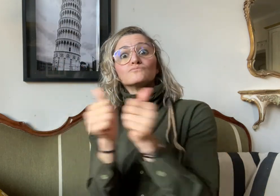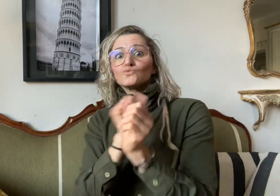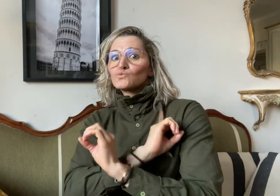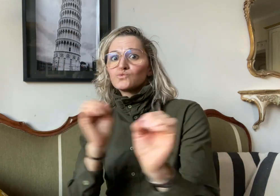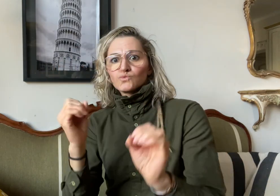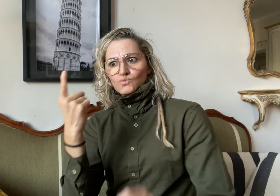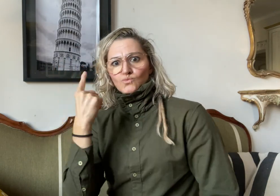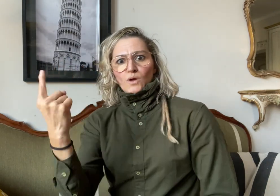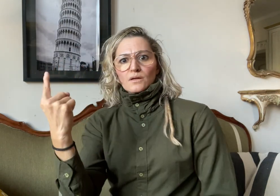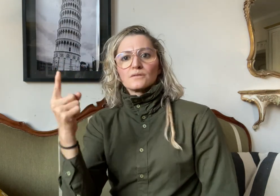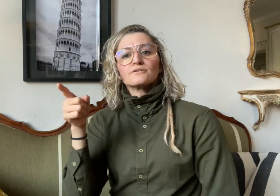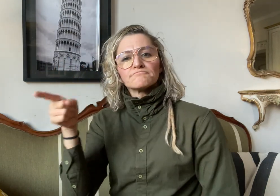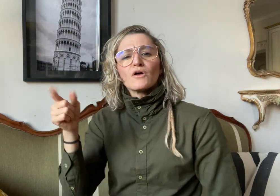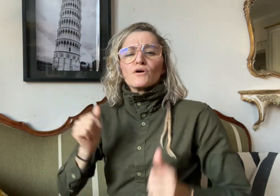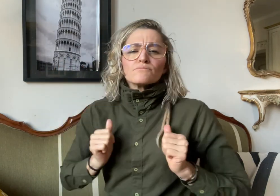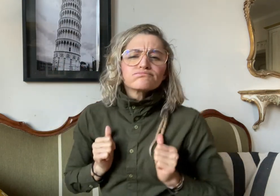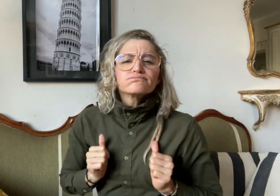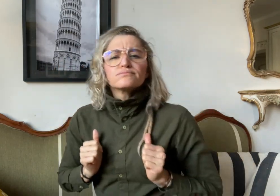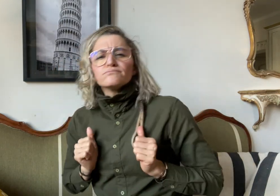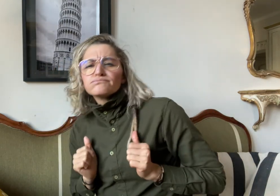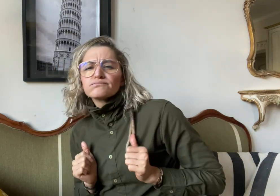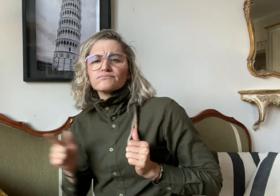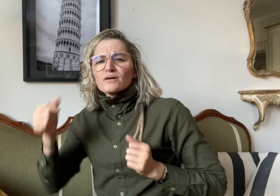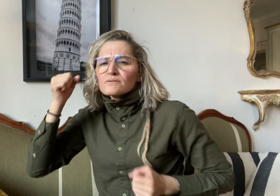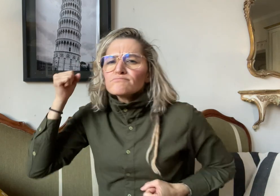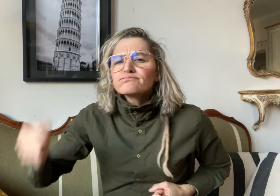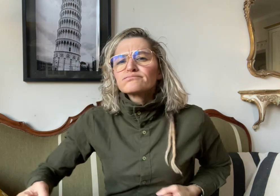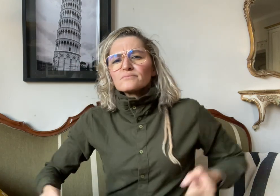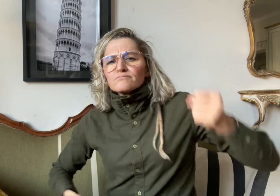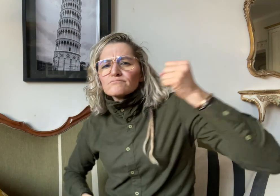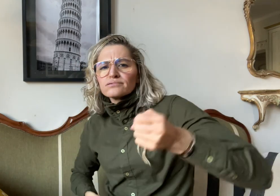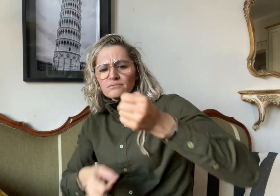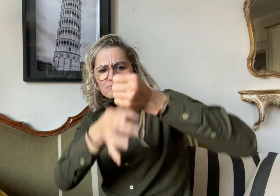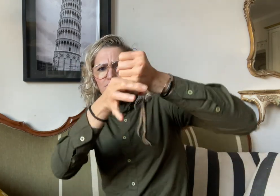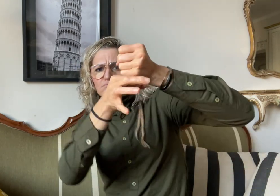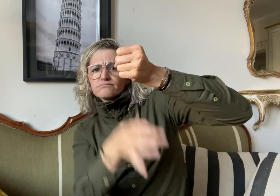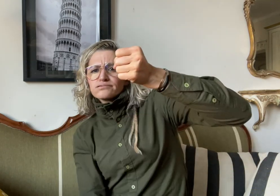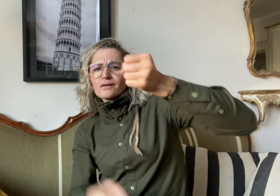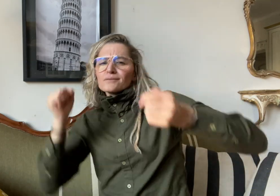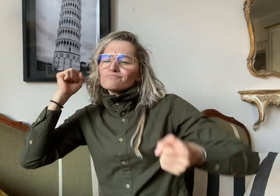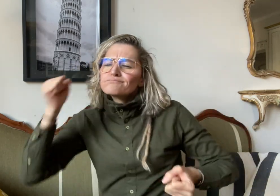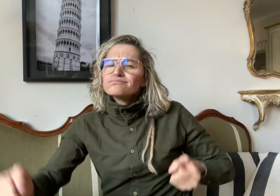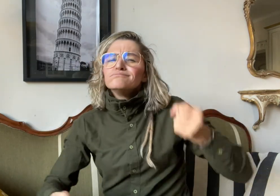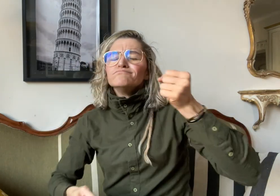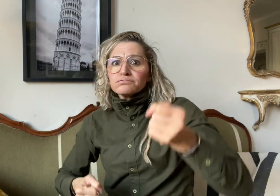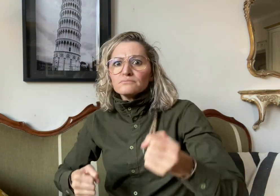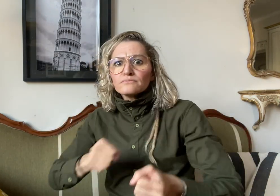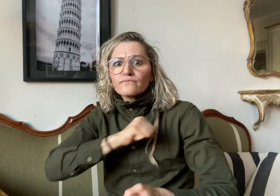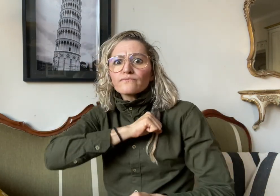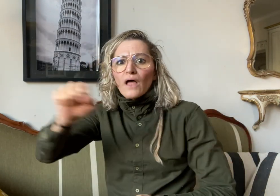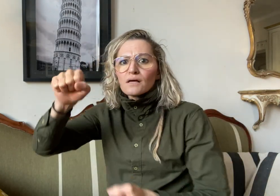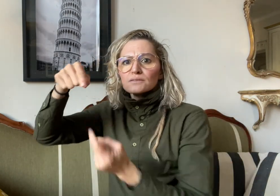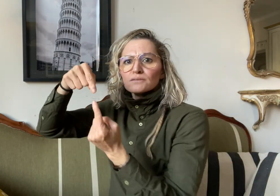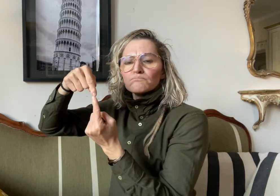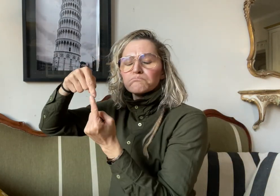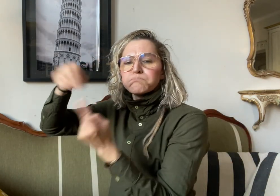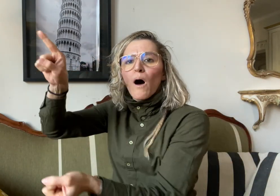trekking poles suddenly snapped, causing her to lose their